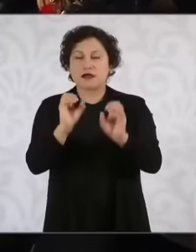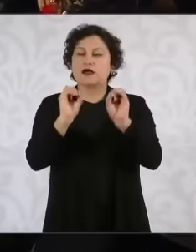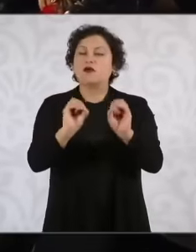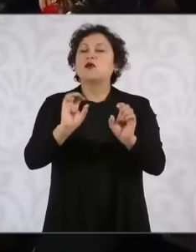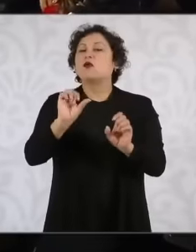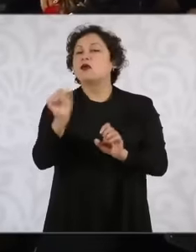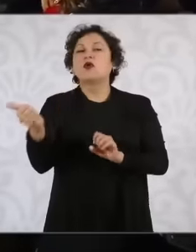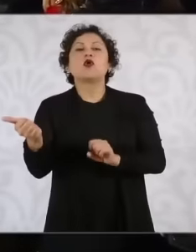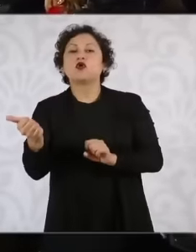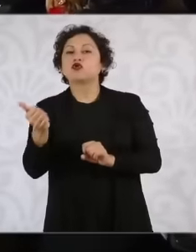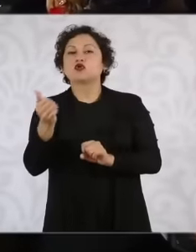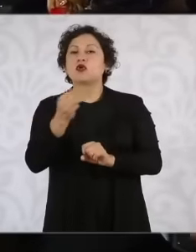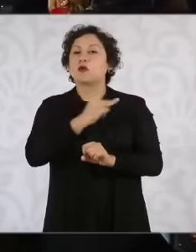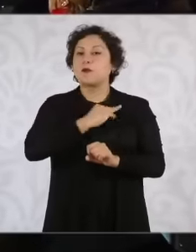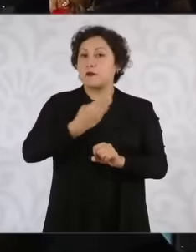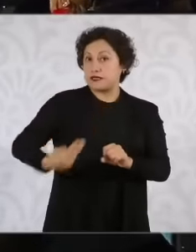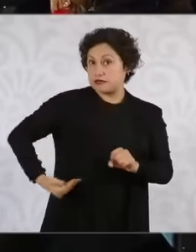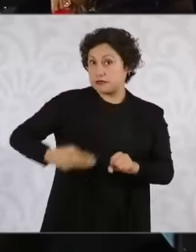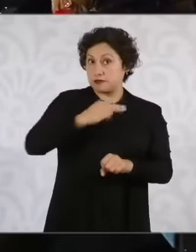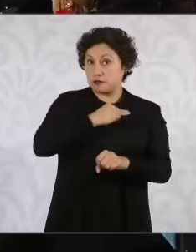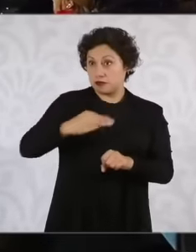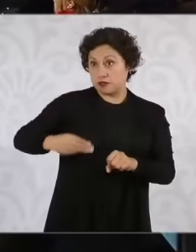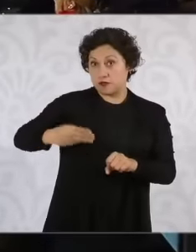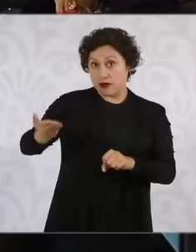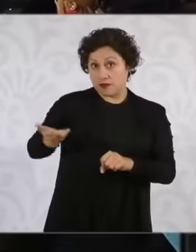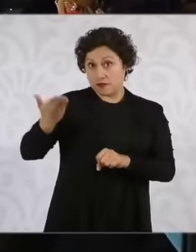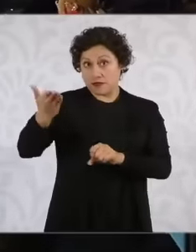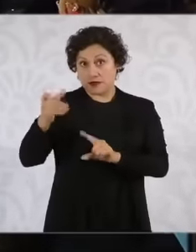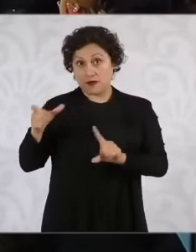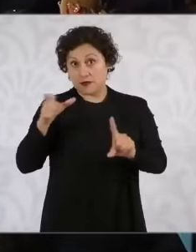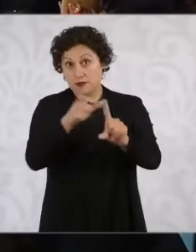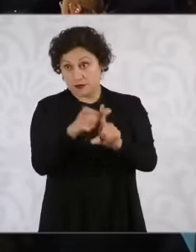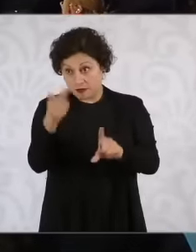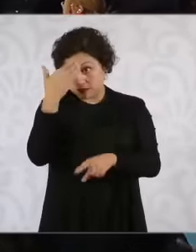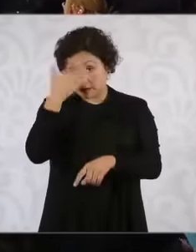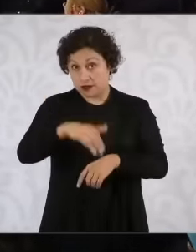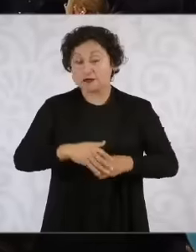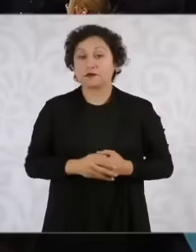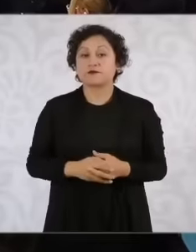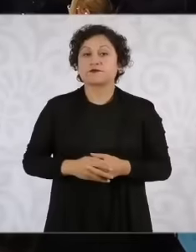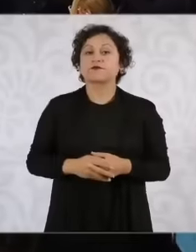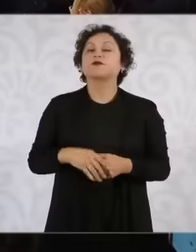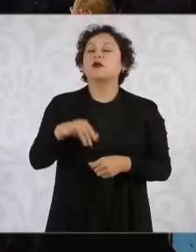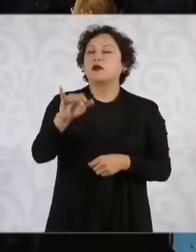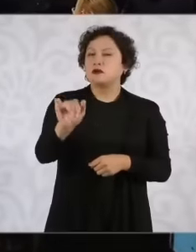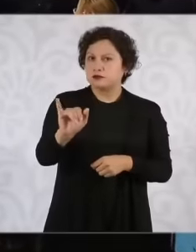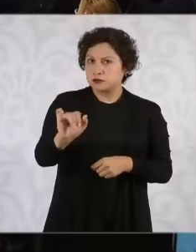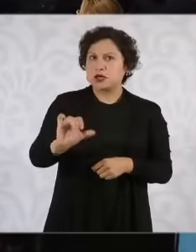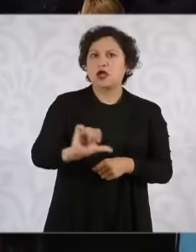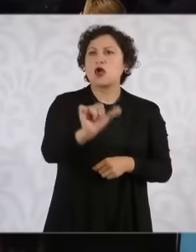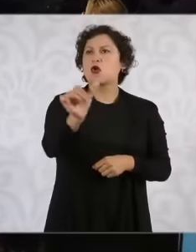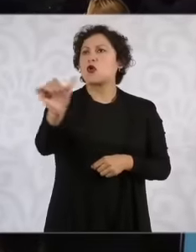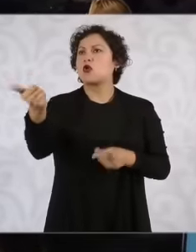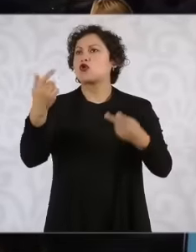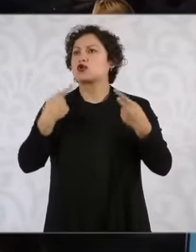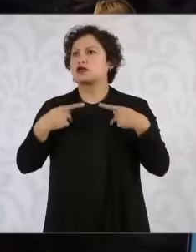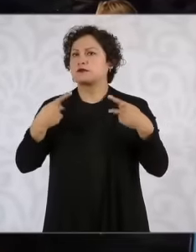State and there are other requests that are obviously being complemented Who